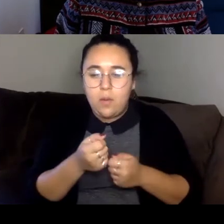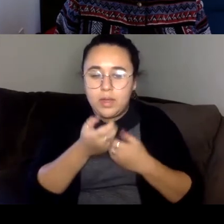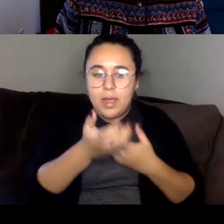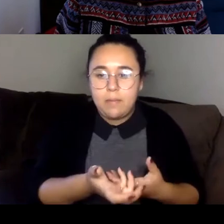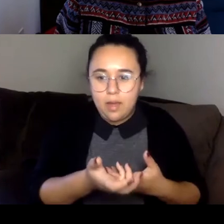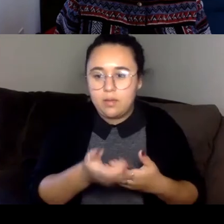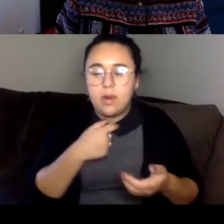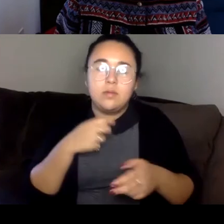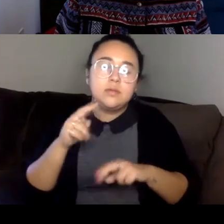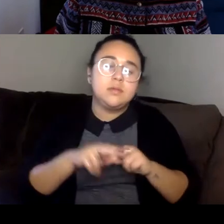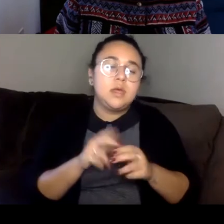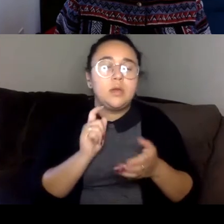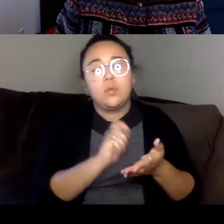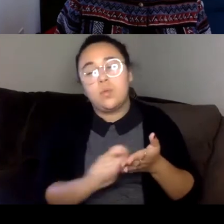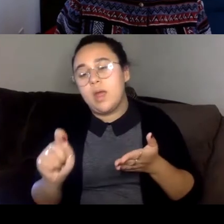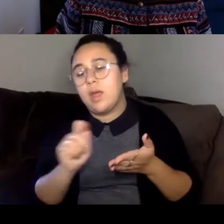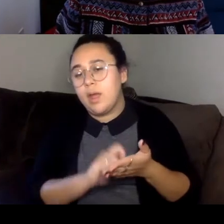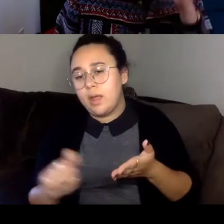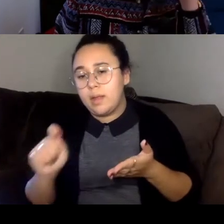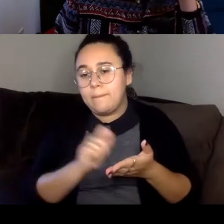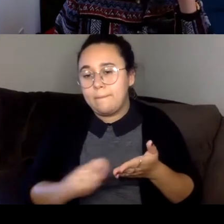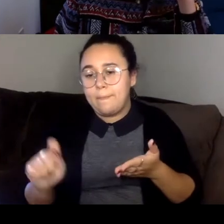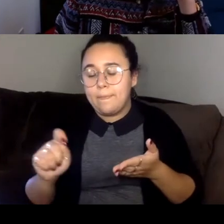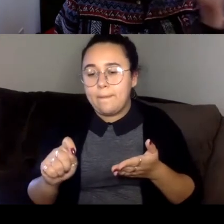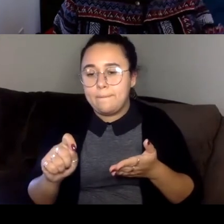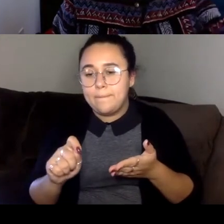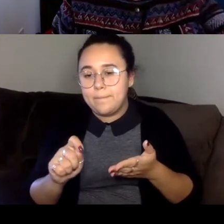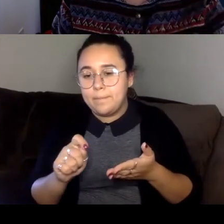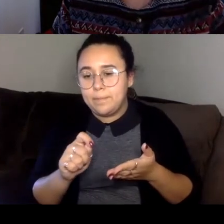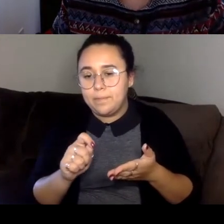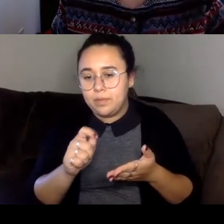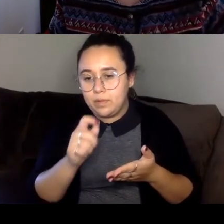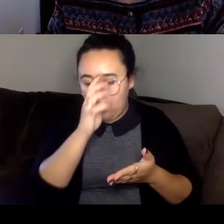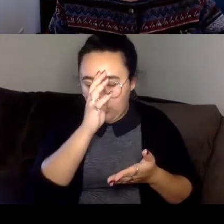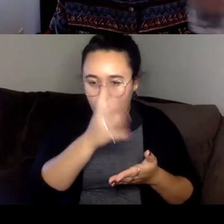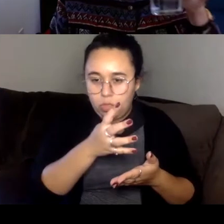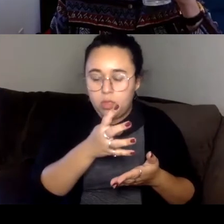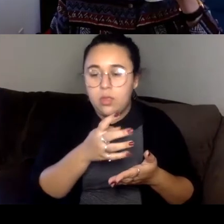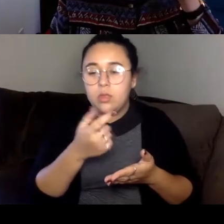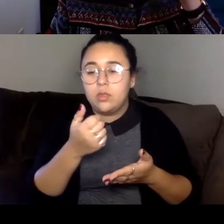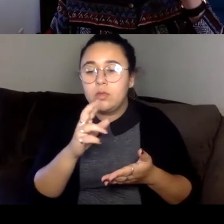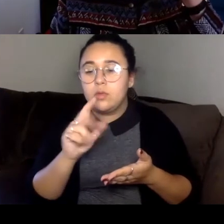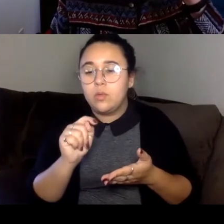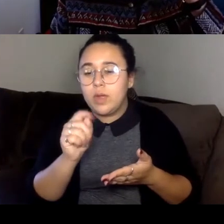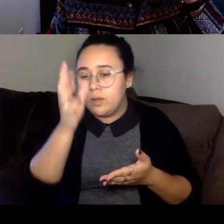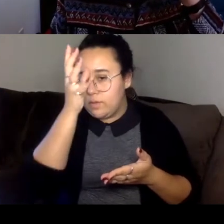um, I had, I had the great grandfather as the beginning point because that was sort